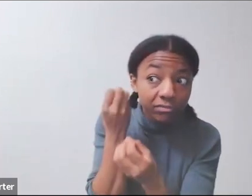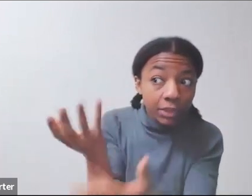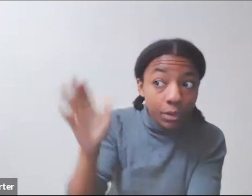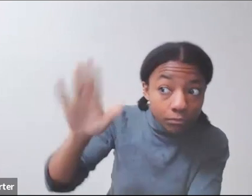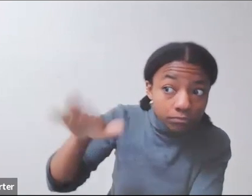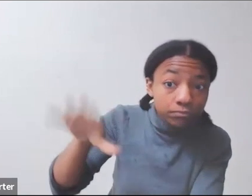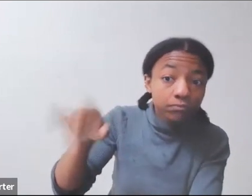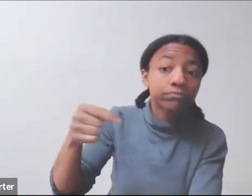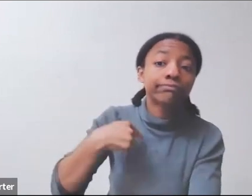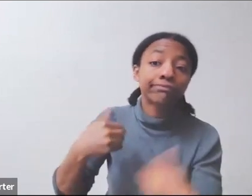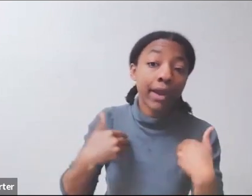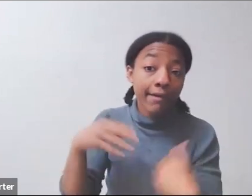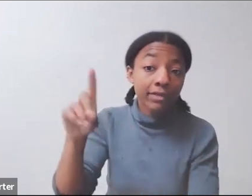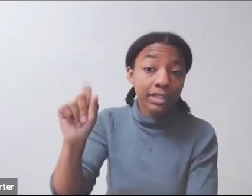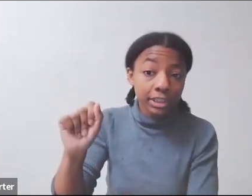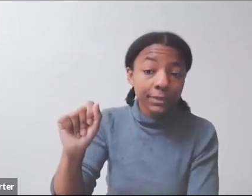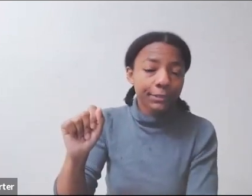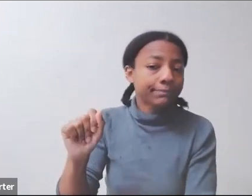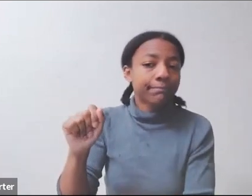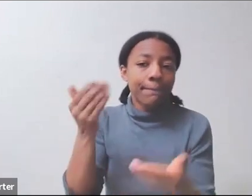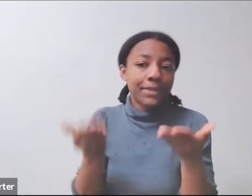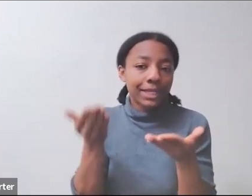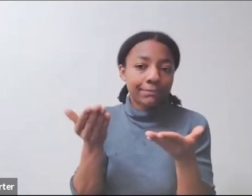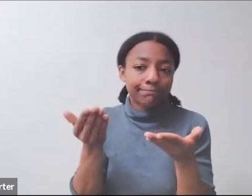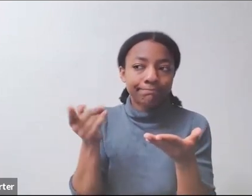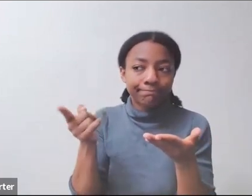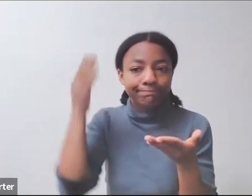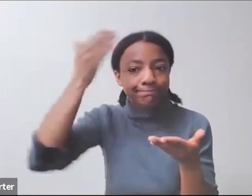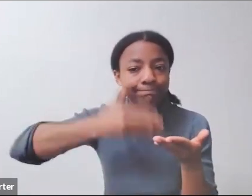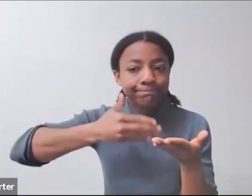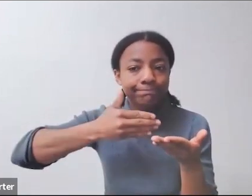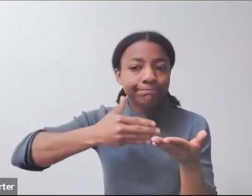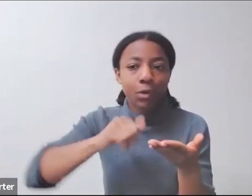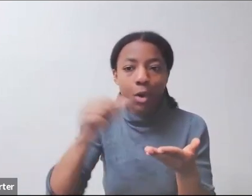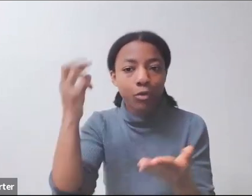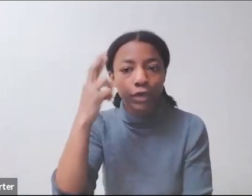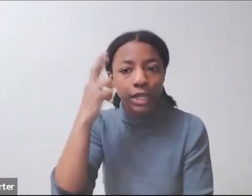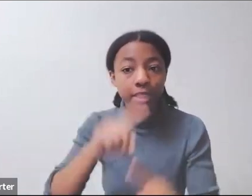There's a wonderful woman at USAID named Milana Pilko.